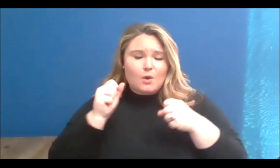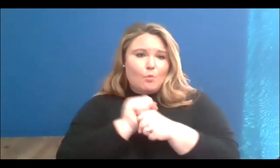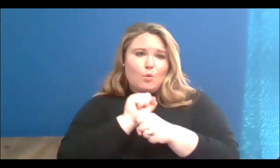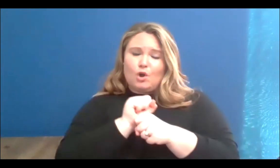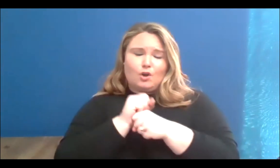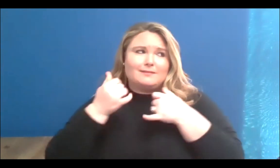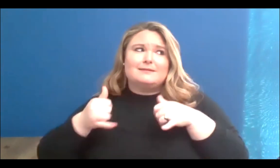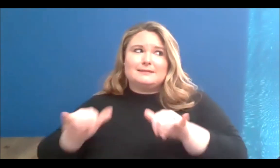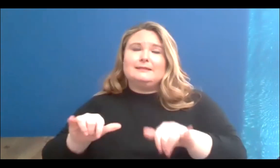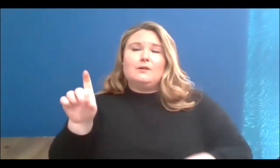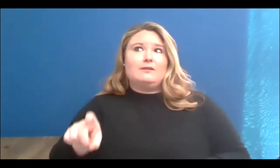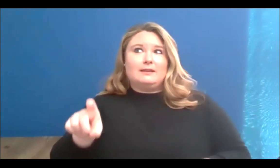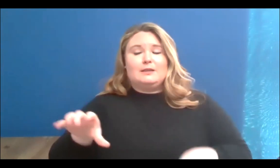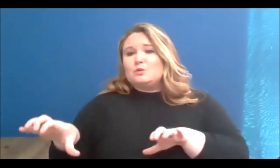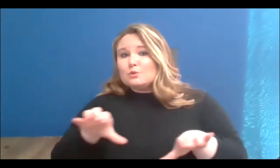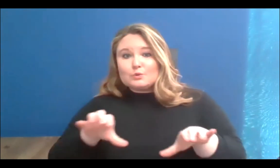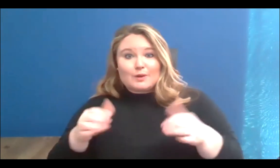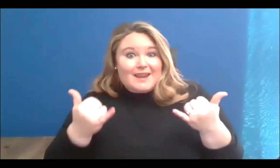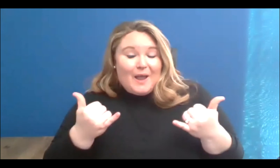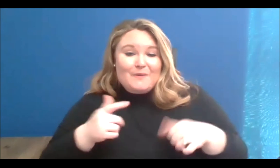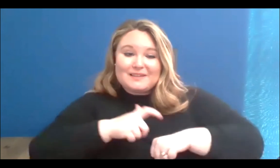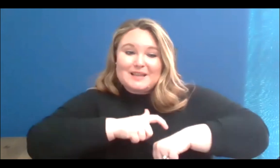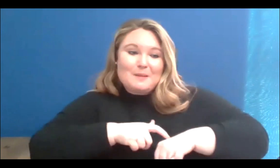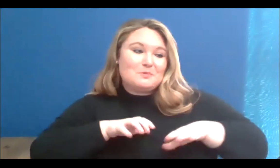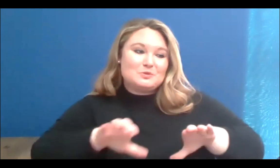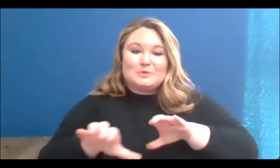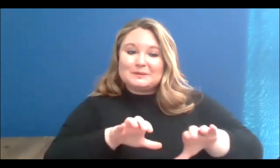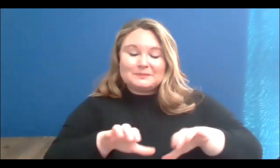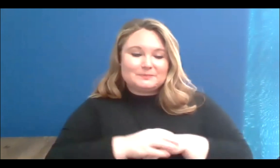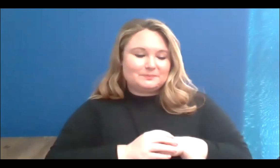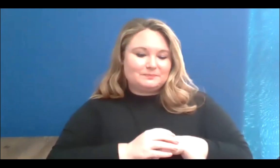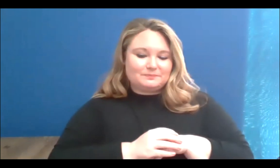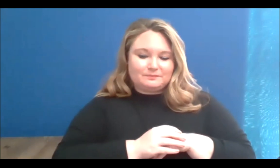now's the time to do it. Thanks.